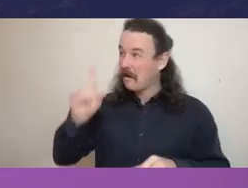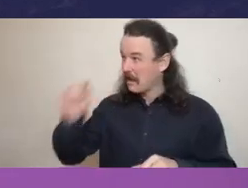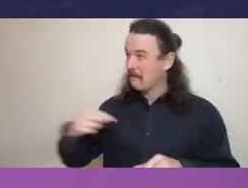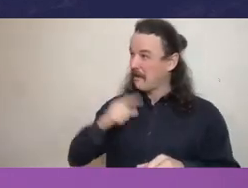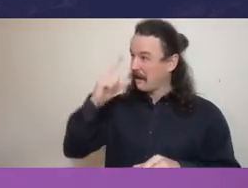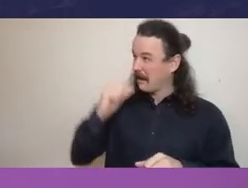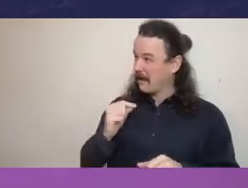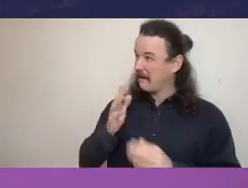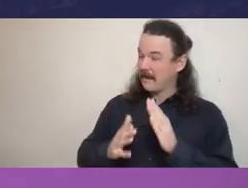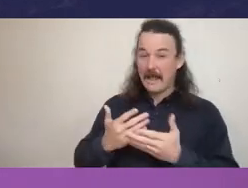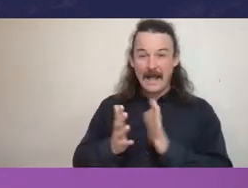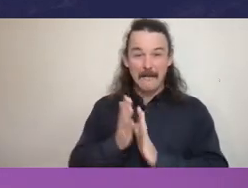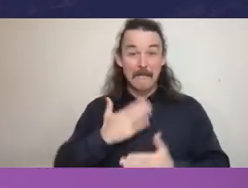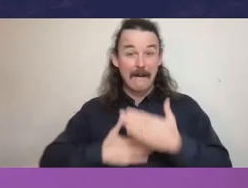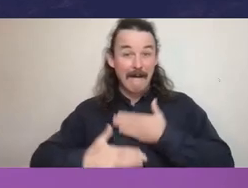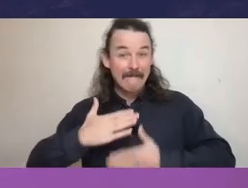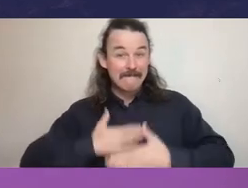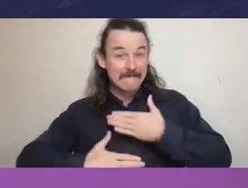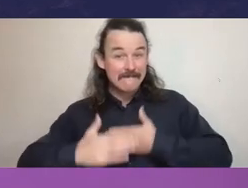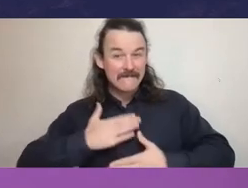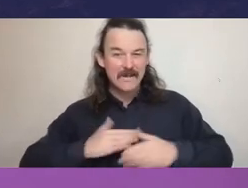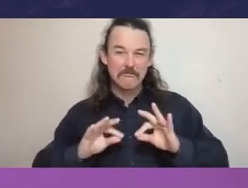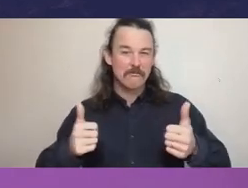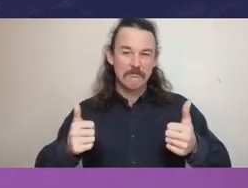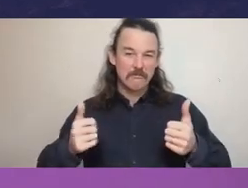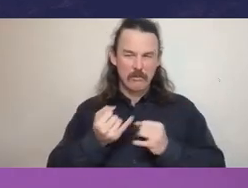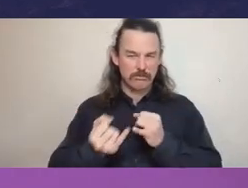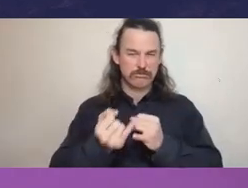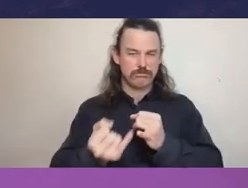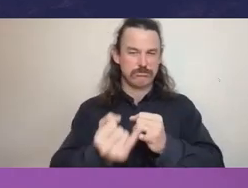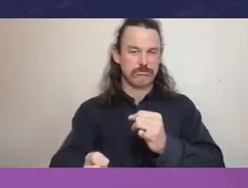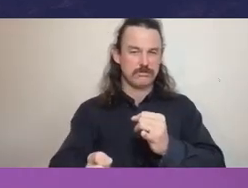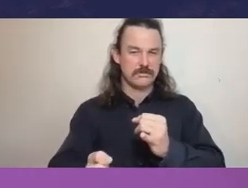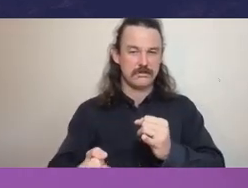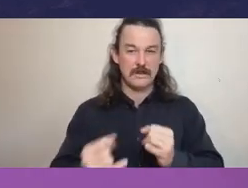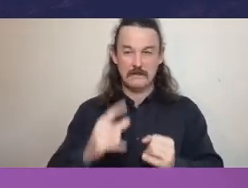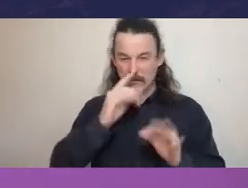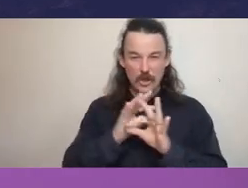not being conscious of the dangers of nepotism and mismanagement